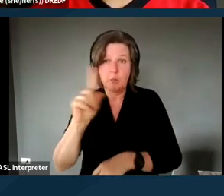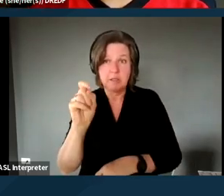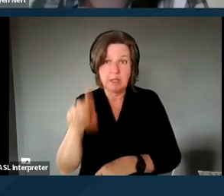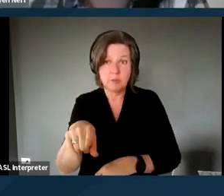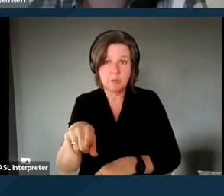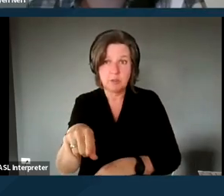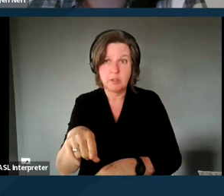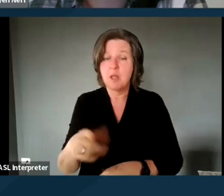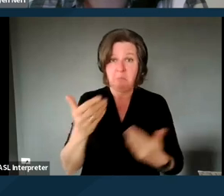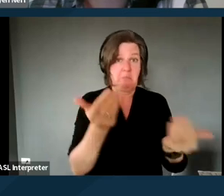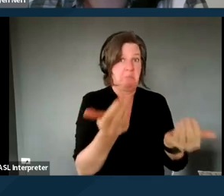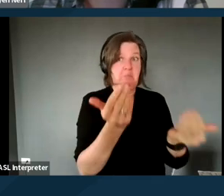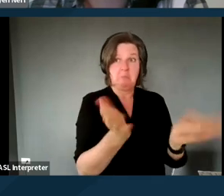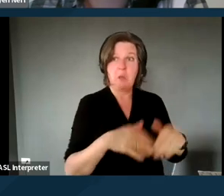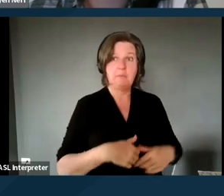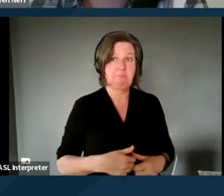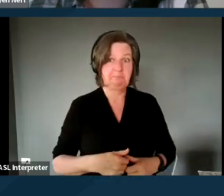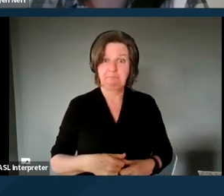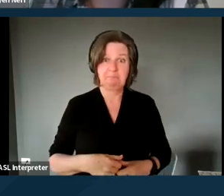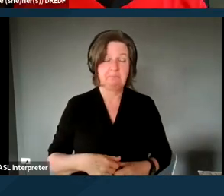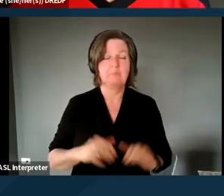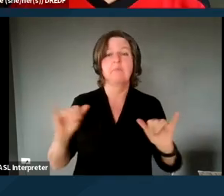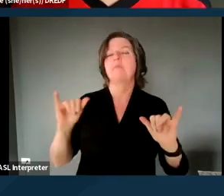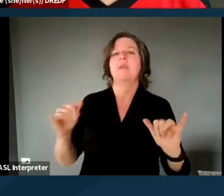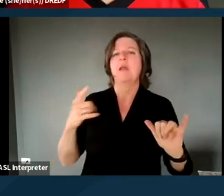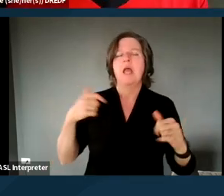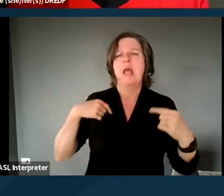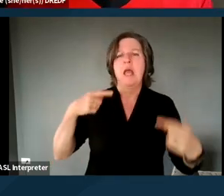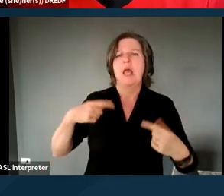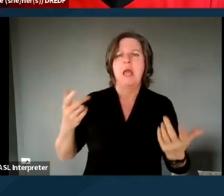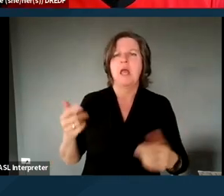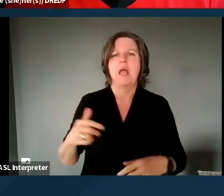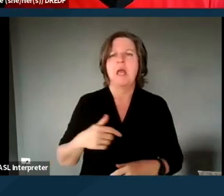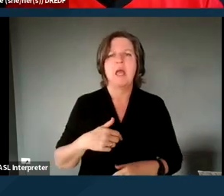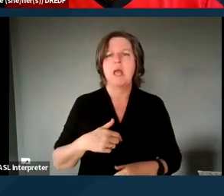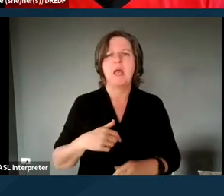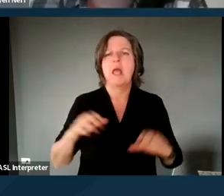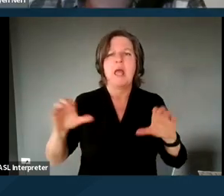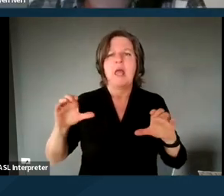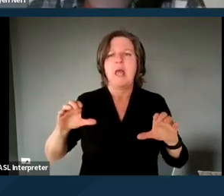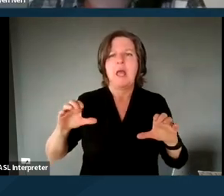No, you can go ahead. SILVIA: Oh, okay. Because I'm just sort of- ERIN: I was just like doing logistically that you were answering it.